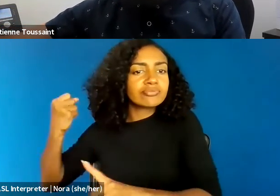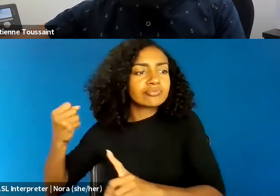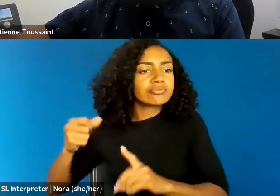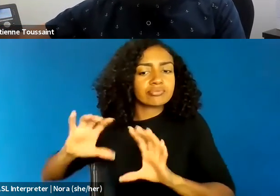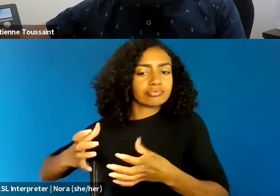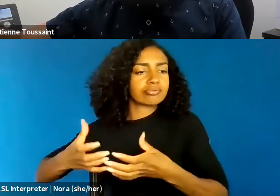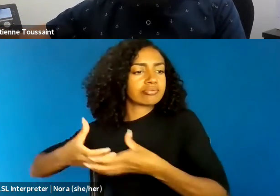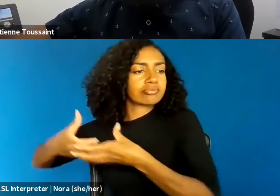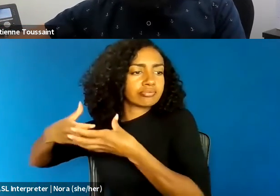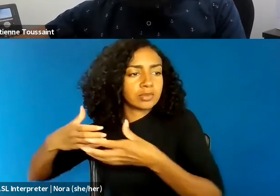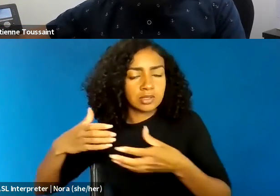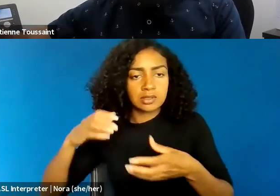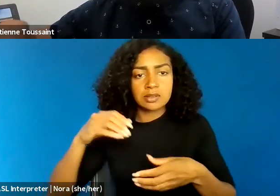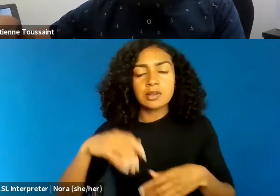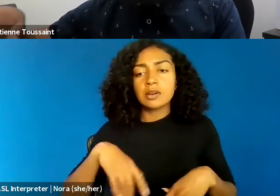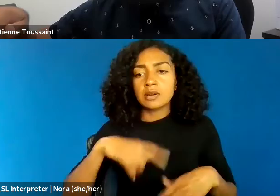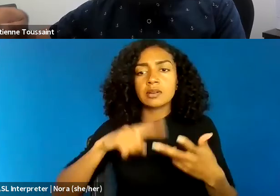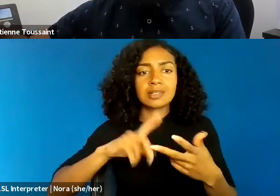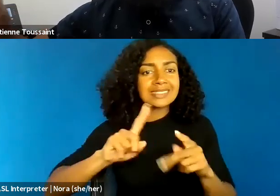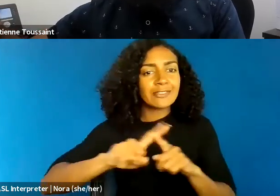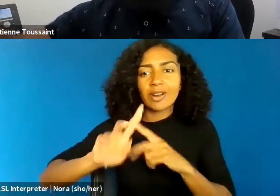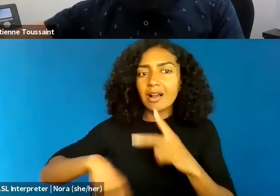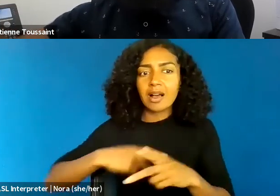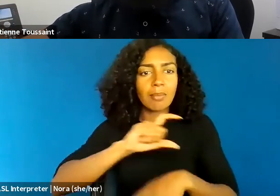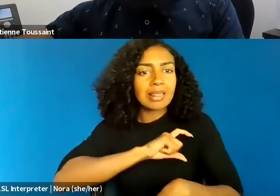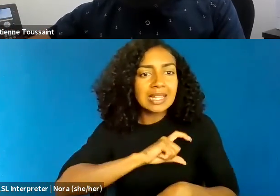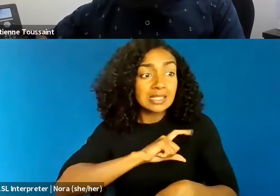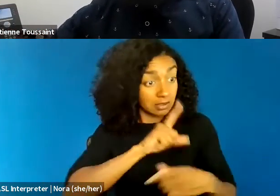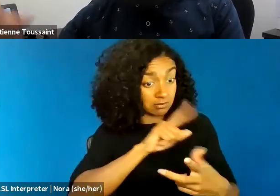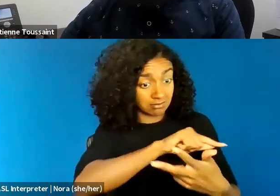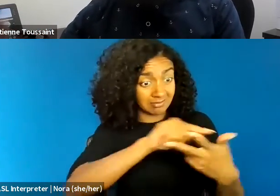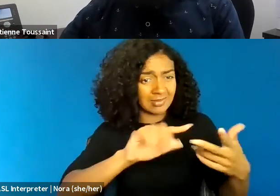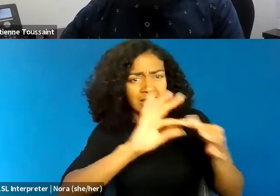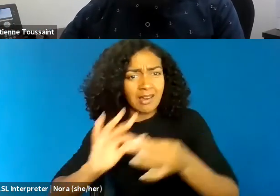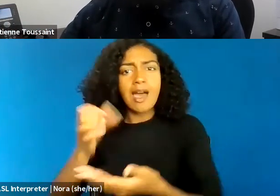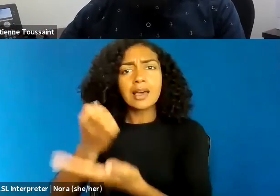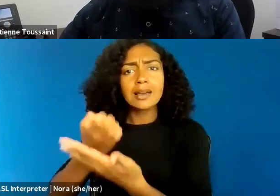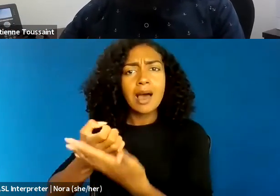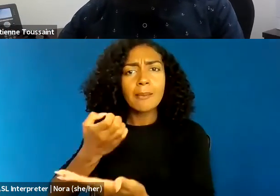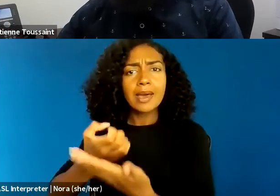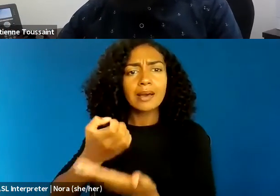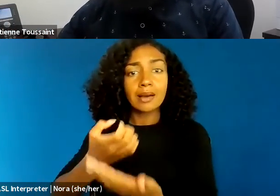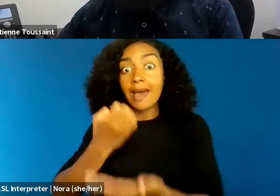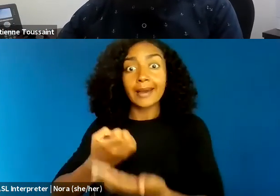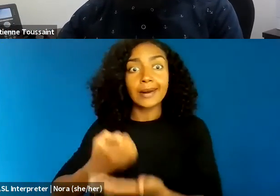modes of policing that serve economic goals, and so I think that is an important conversation to have.